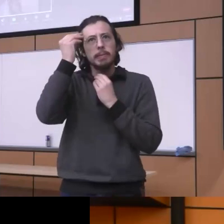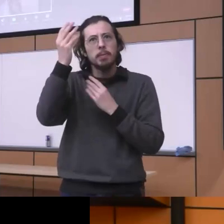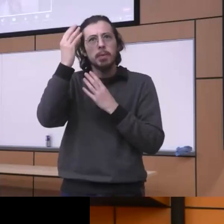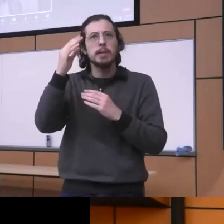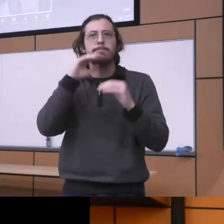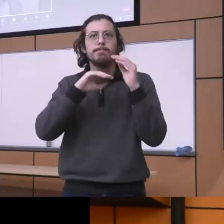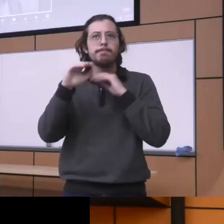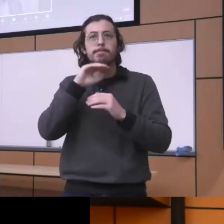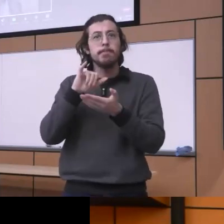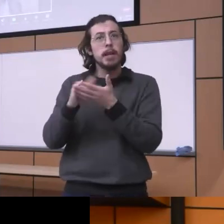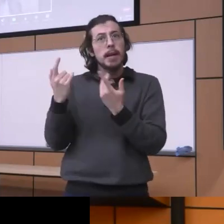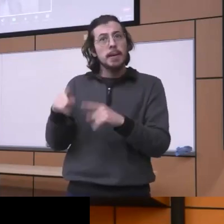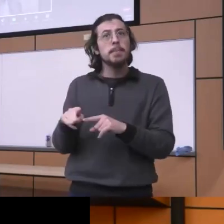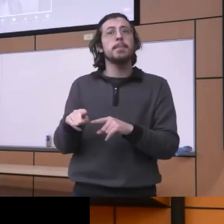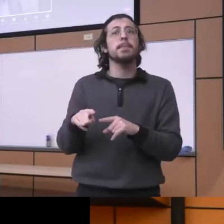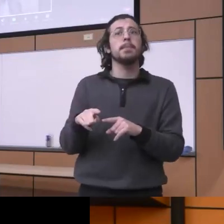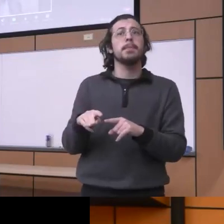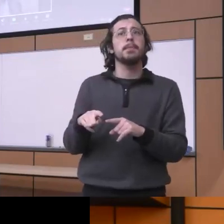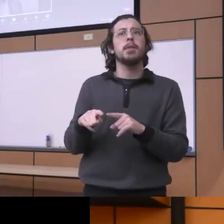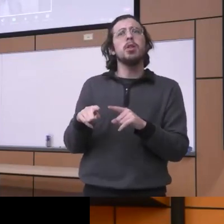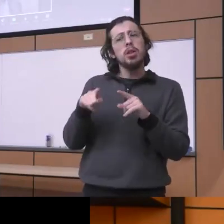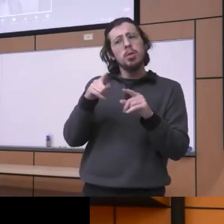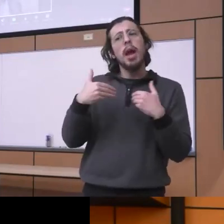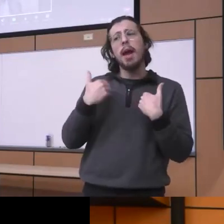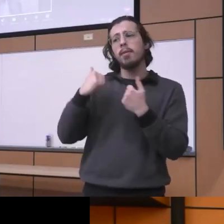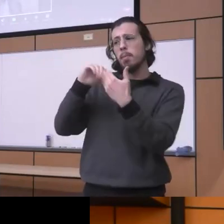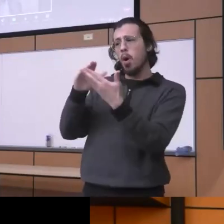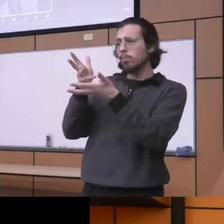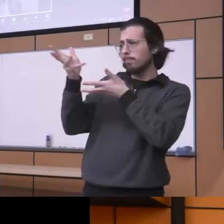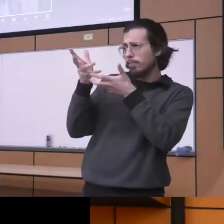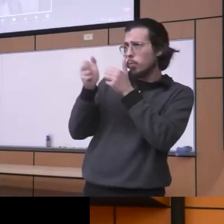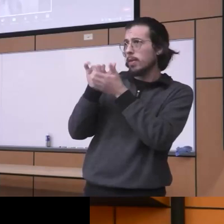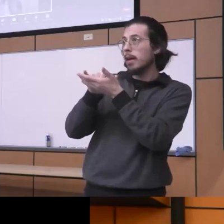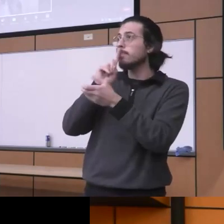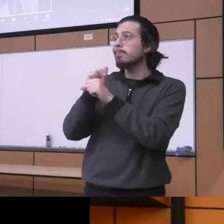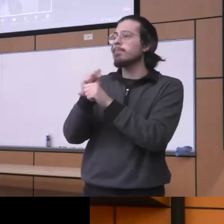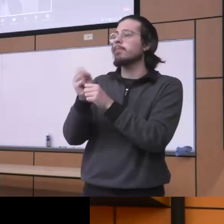are ways to really deal with it you know you know by by really engaging people more and and